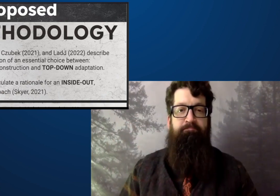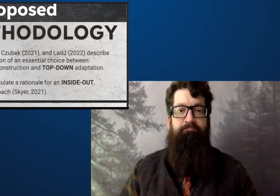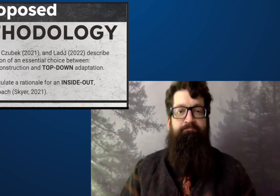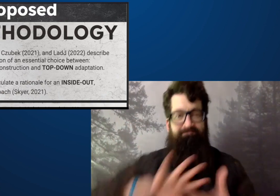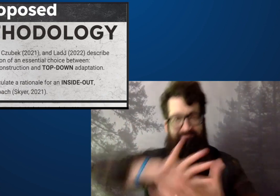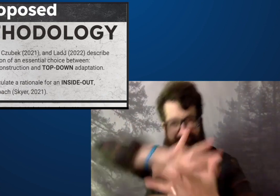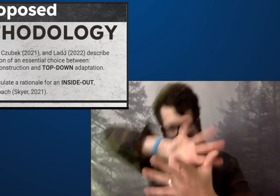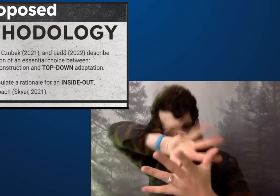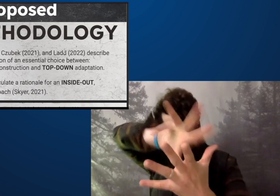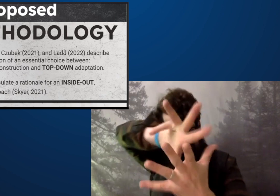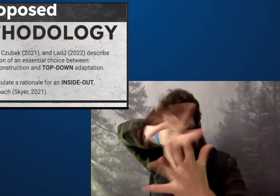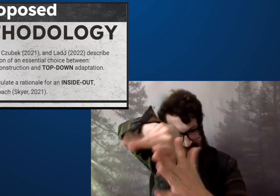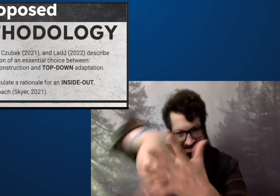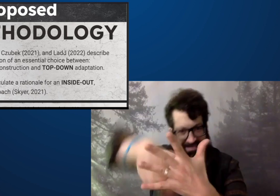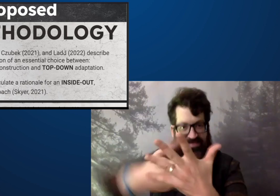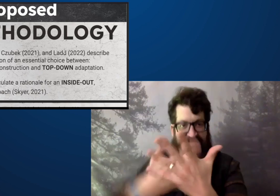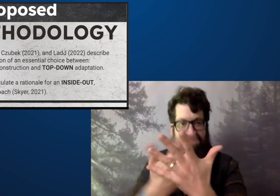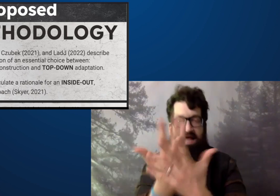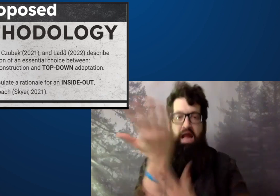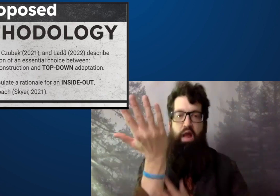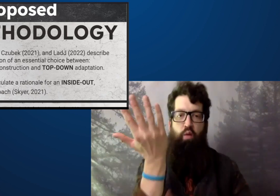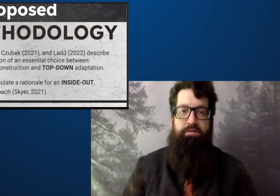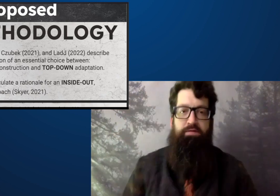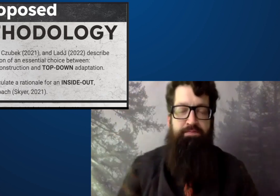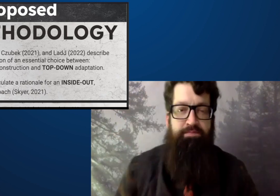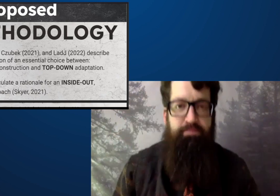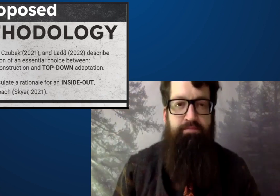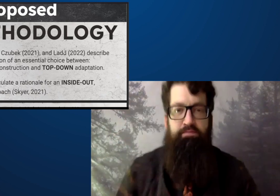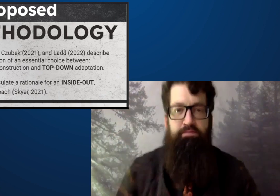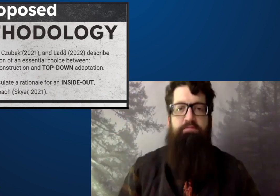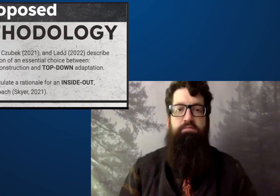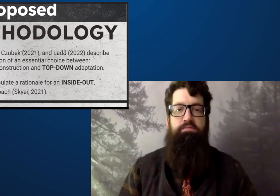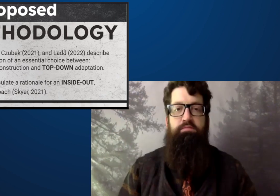And I think there's a third way.